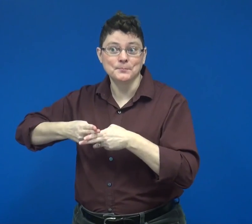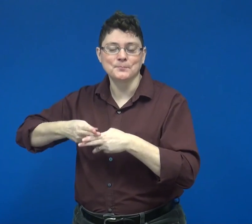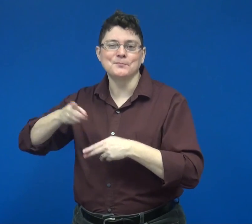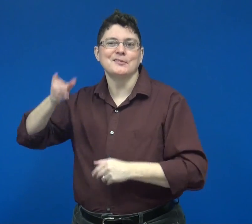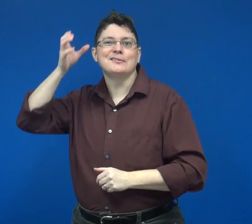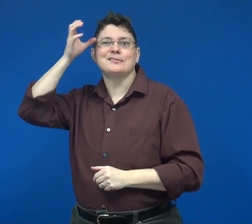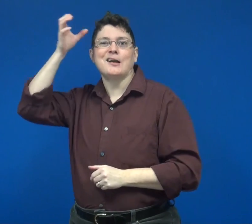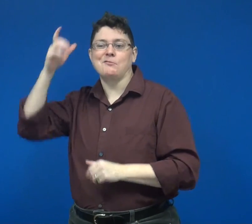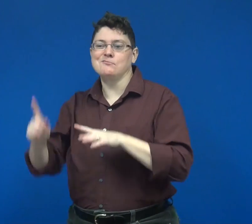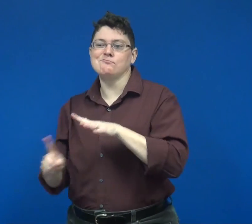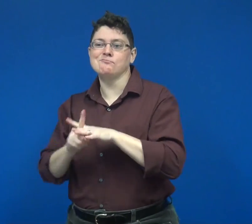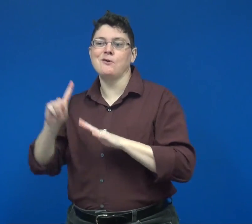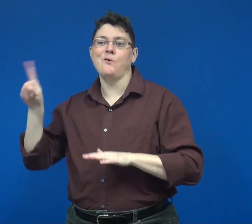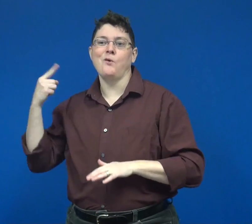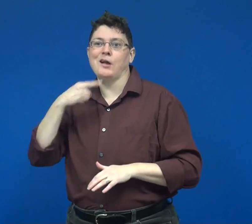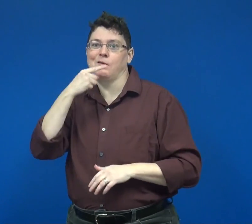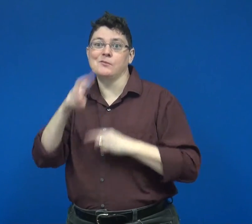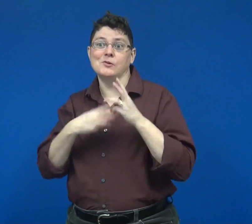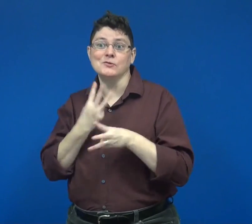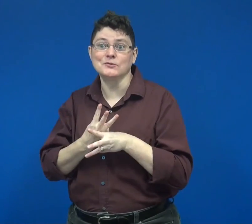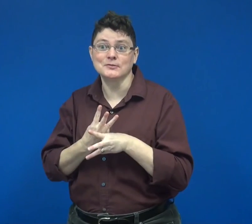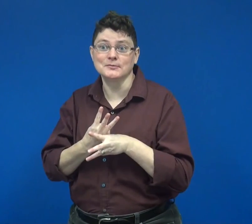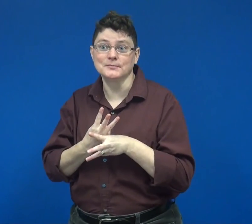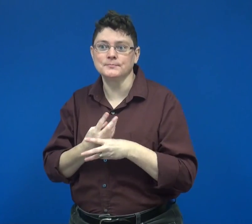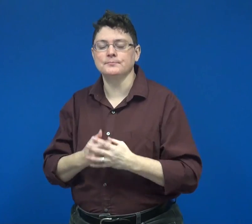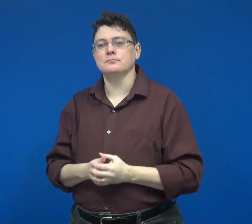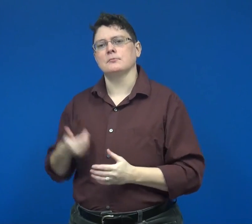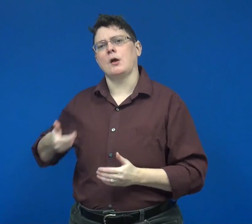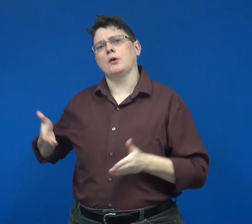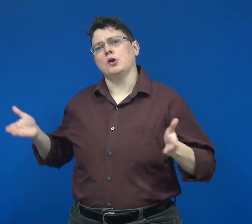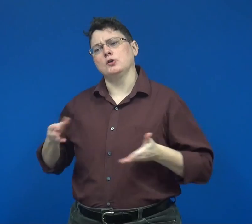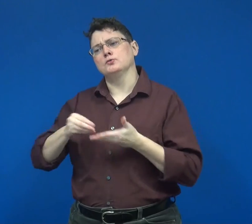is a concept that exists in the hearing world.